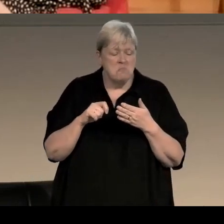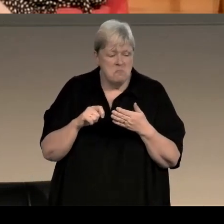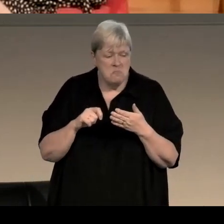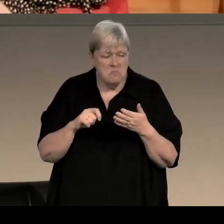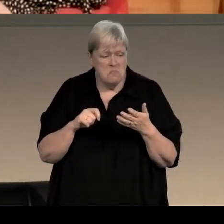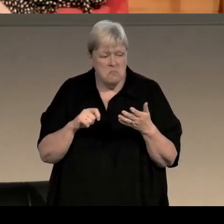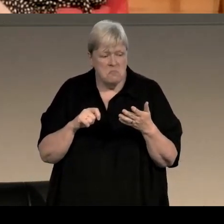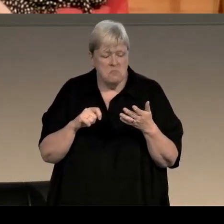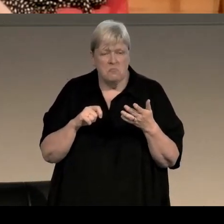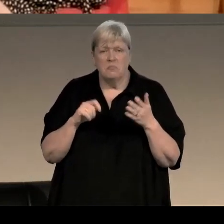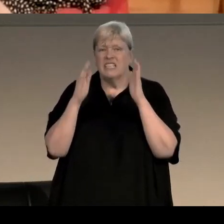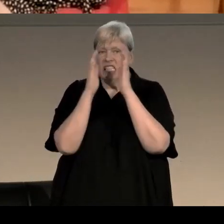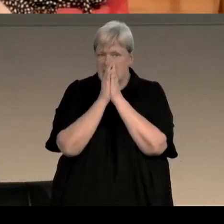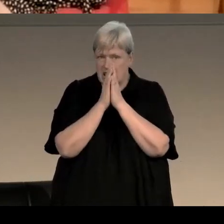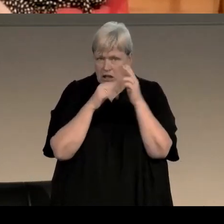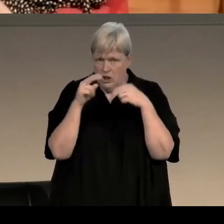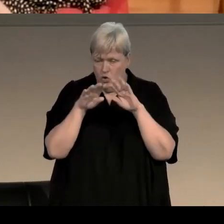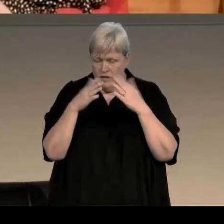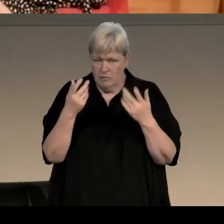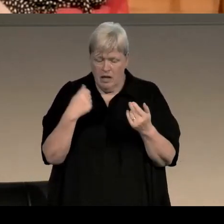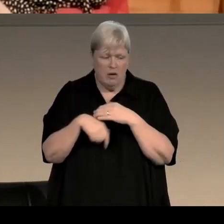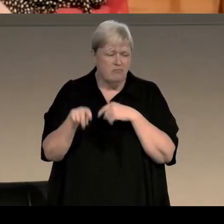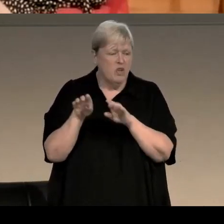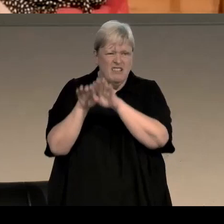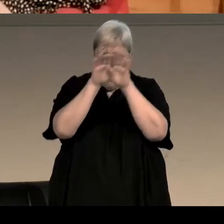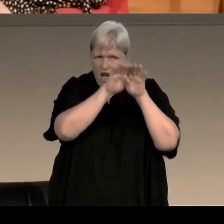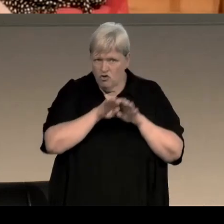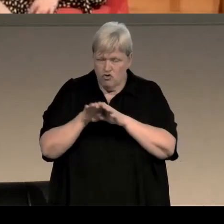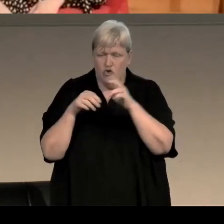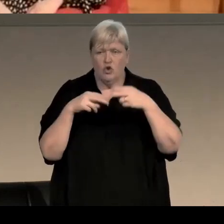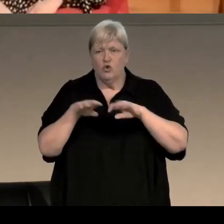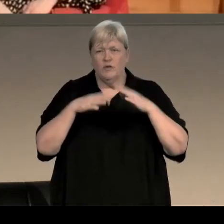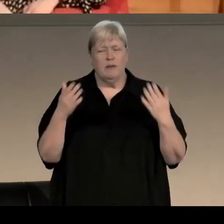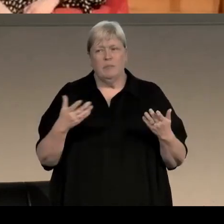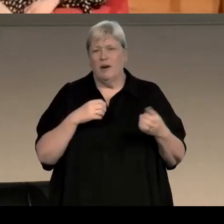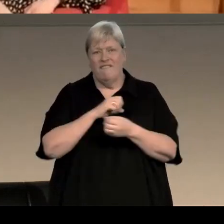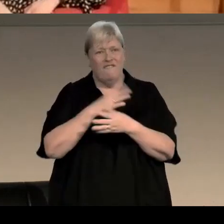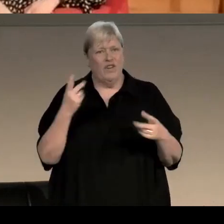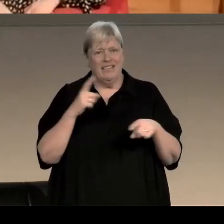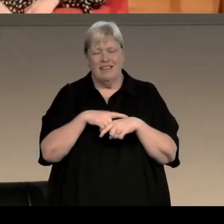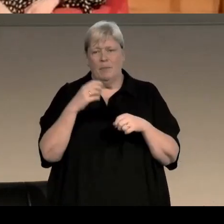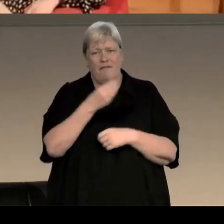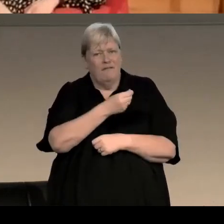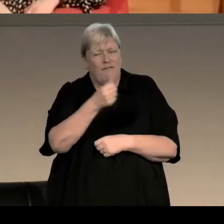I worked on a sunday newspaper, I was the northern bureau chief of a national newspaper, I didn't have a lot of free time, but I had Monday,